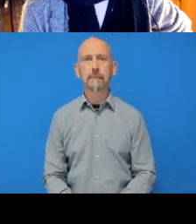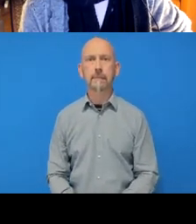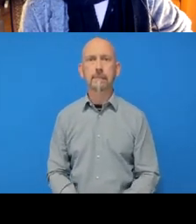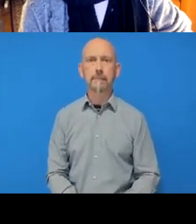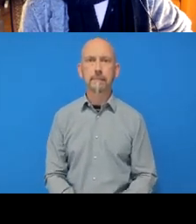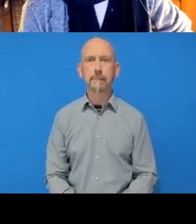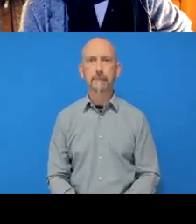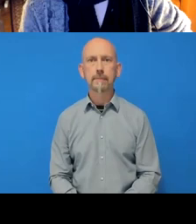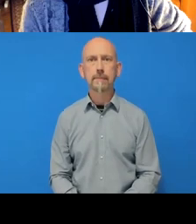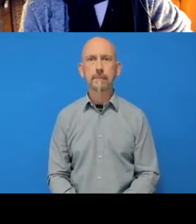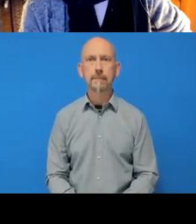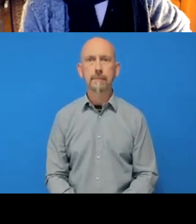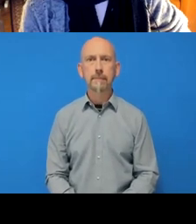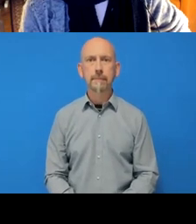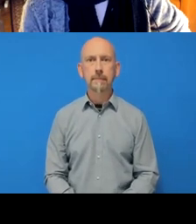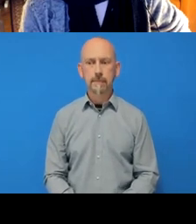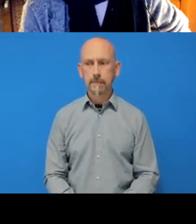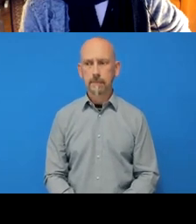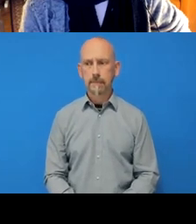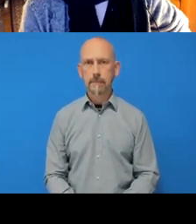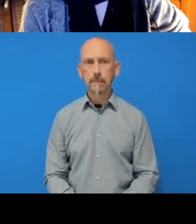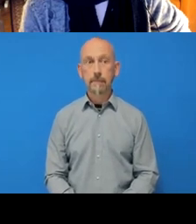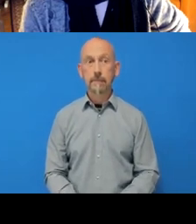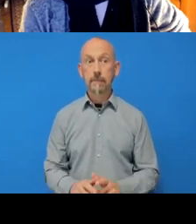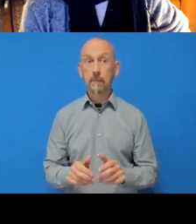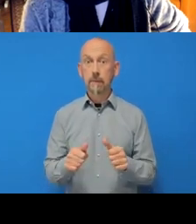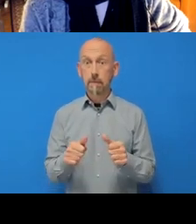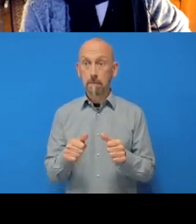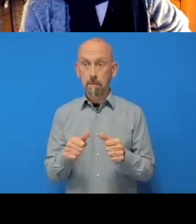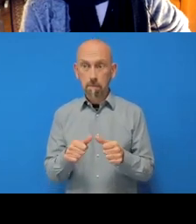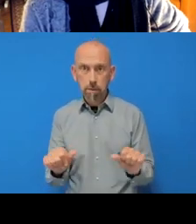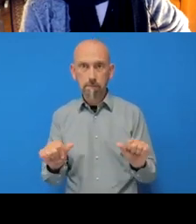Okay, so that has successfully cloned to my Desktop.